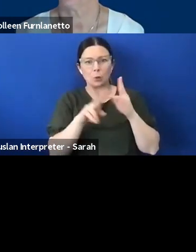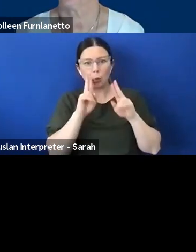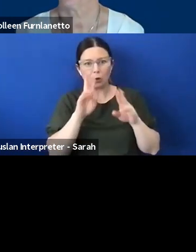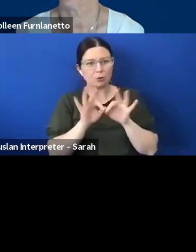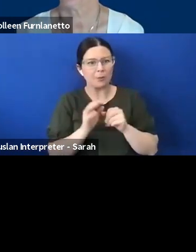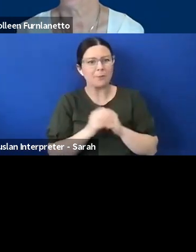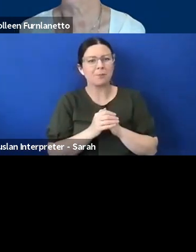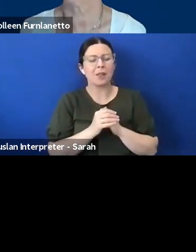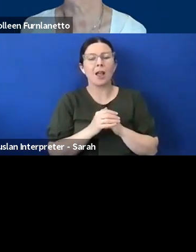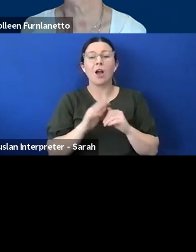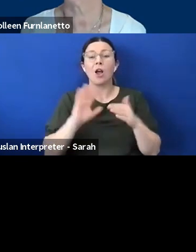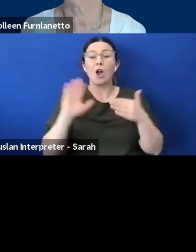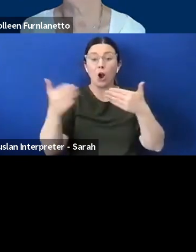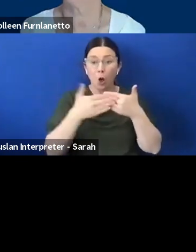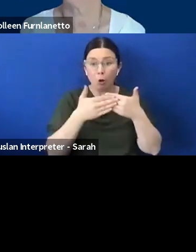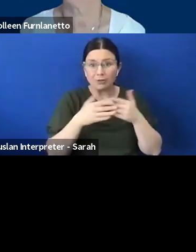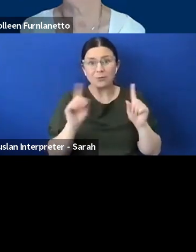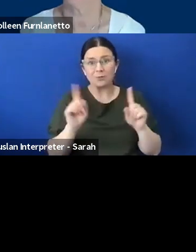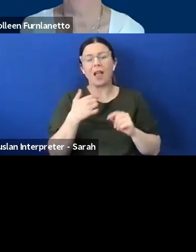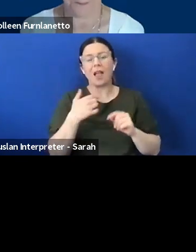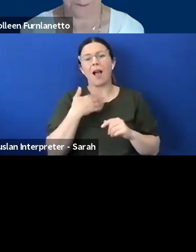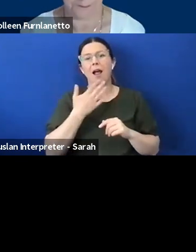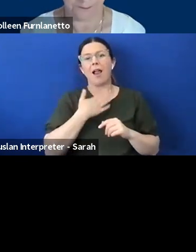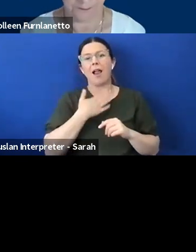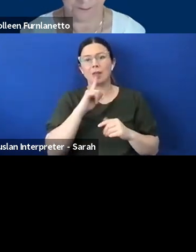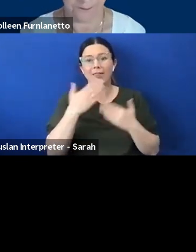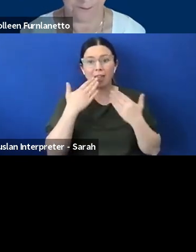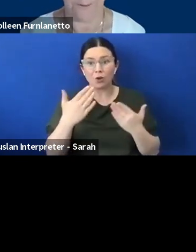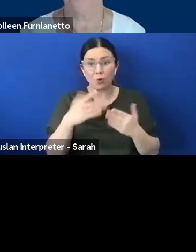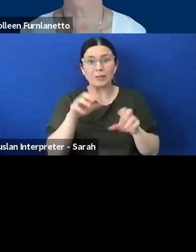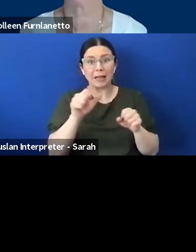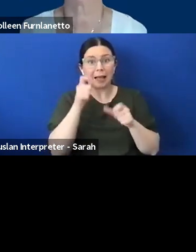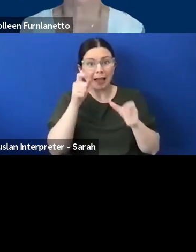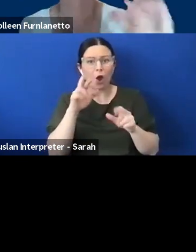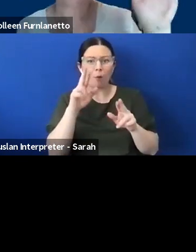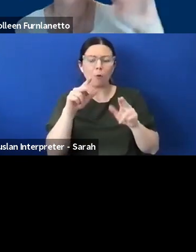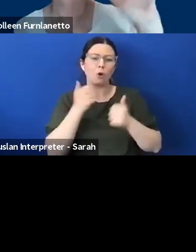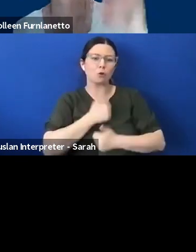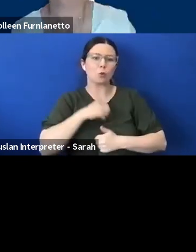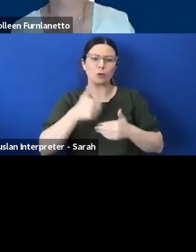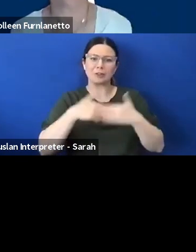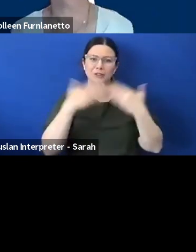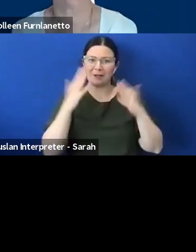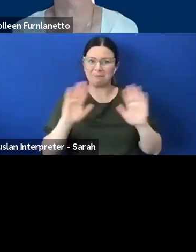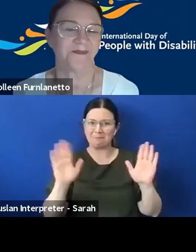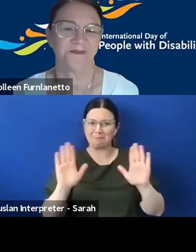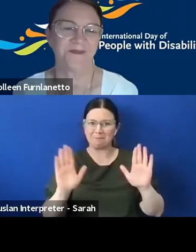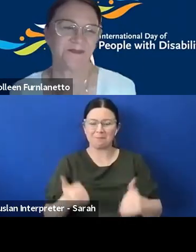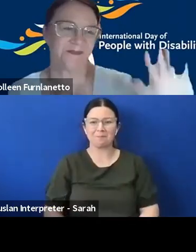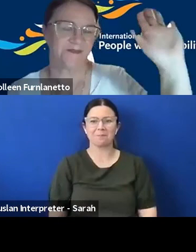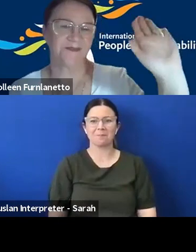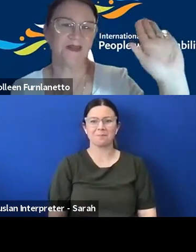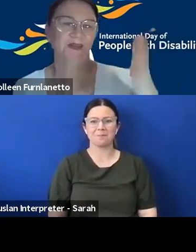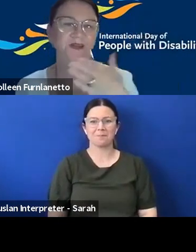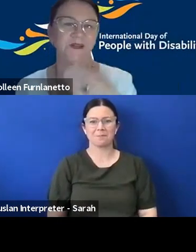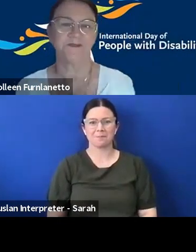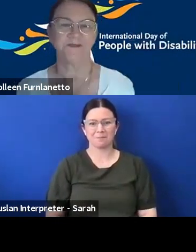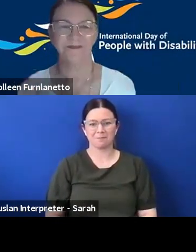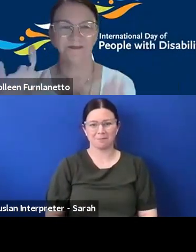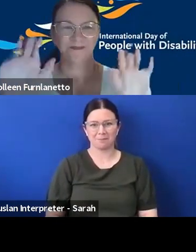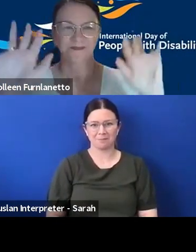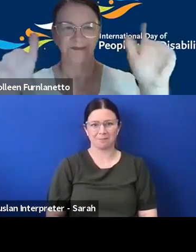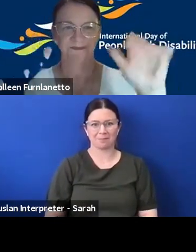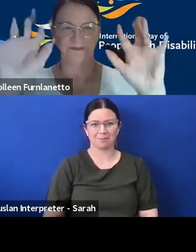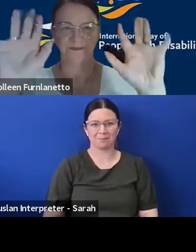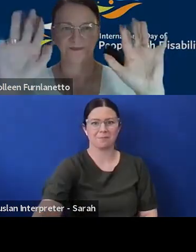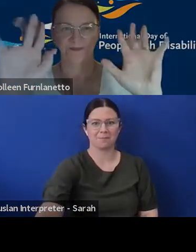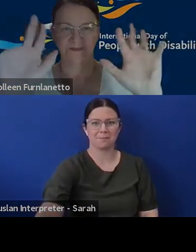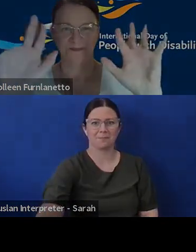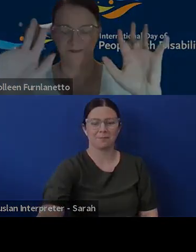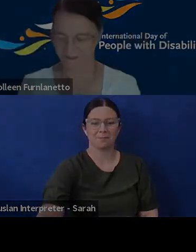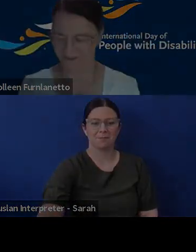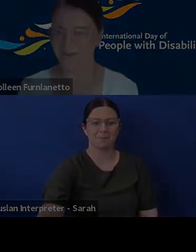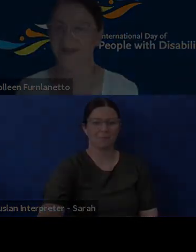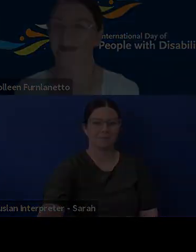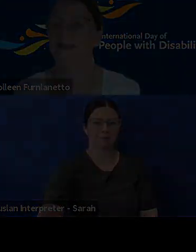all enjoy the rest of your day take care and cheers thanks everybody thanks everyone thanks.